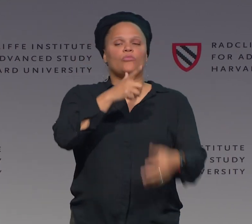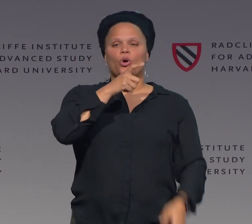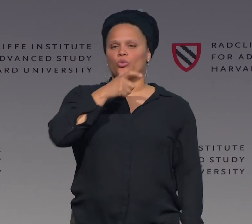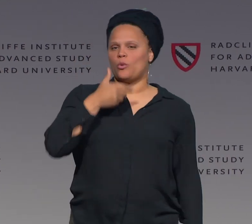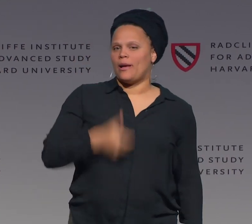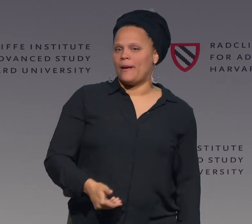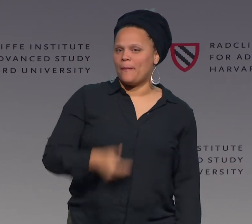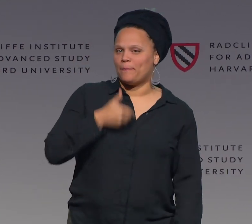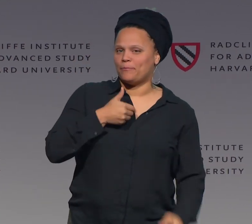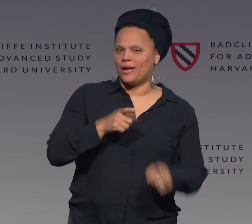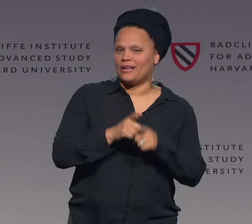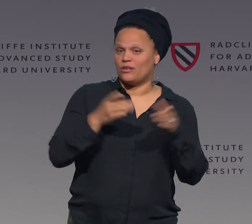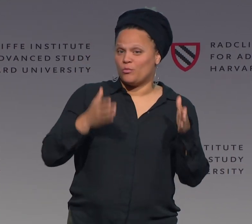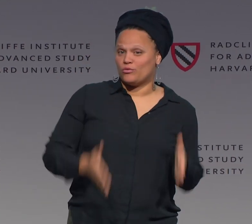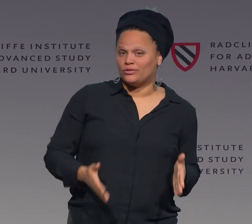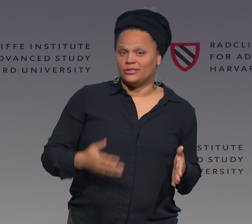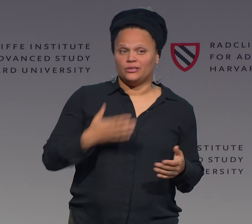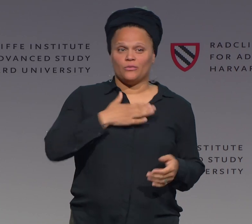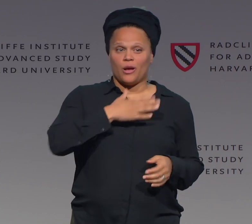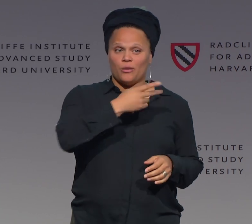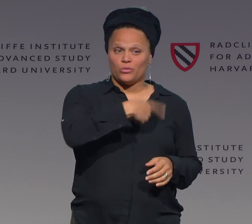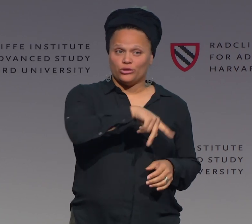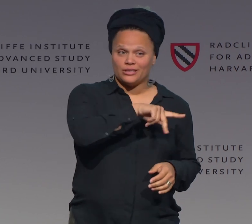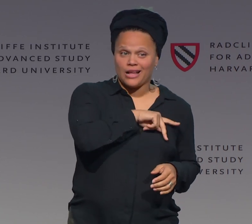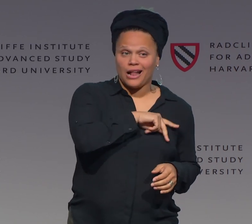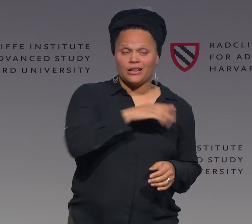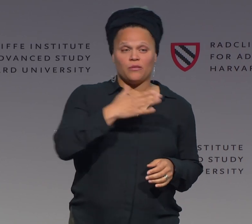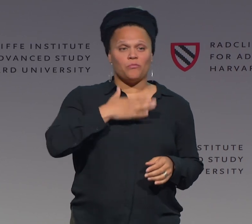and facial expressions, to express who I am as a person.